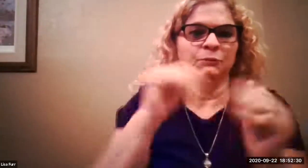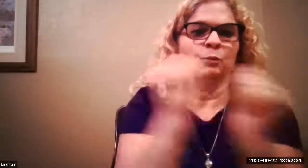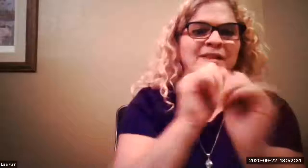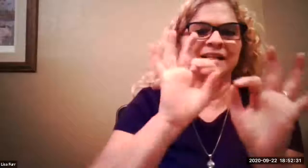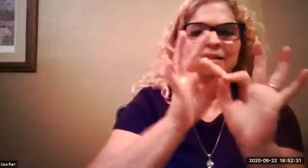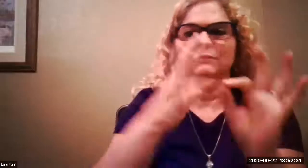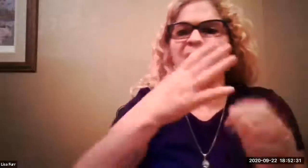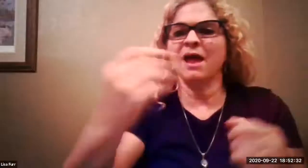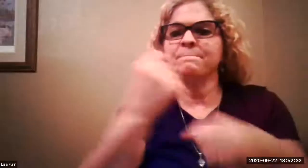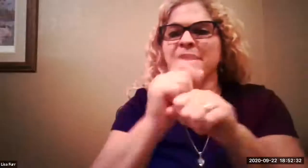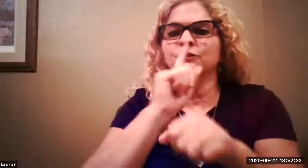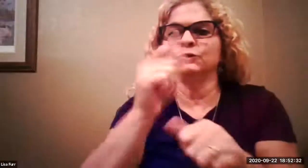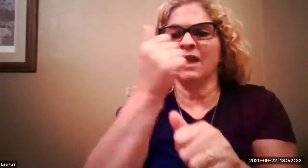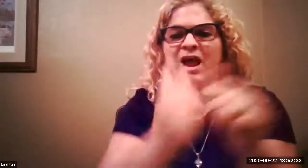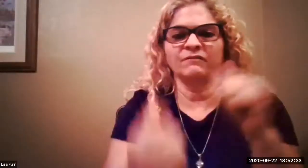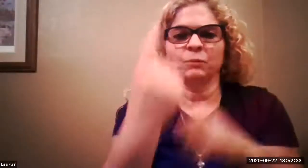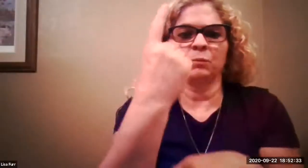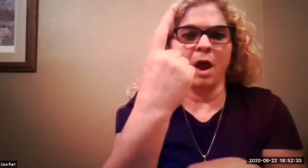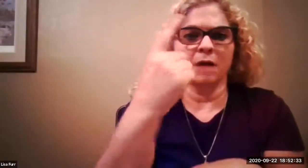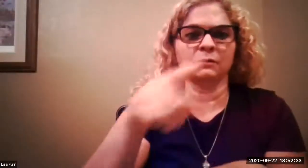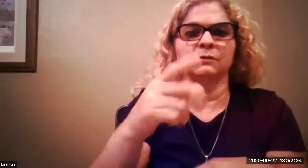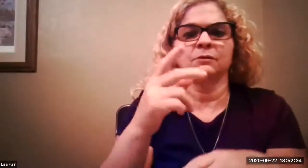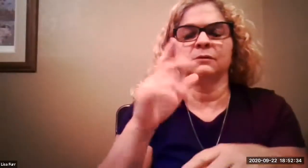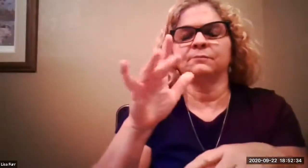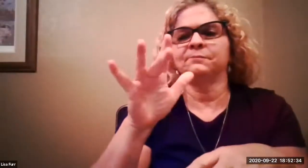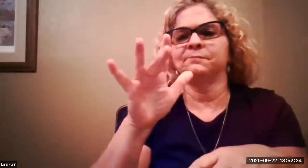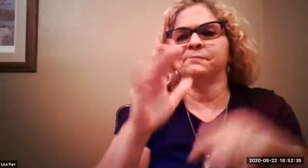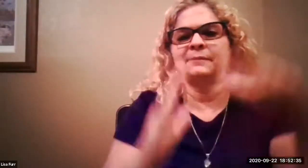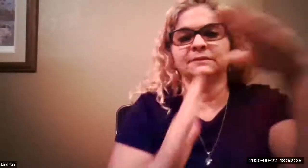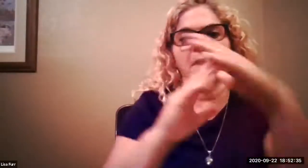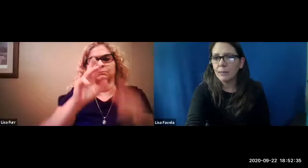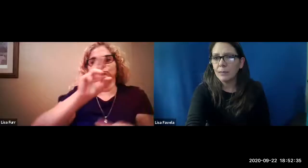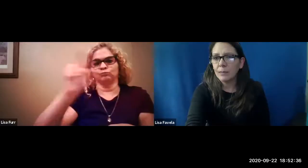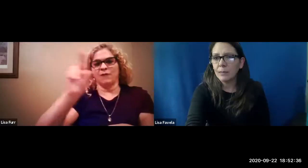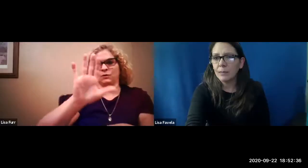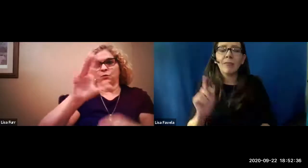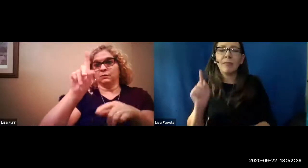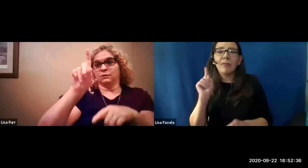miss the interpretation so um